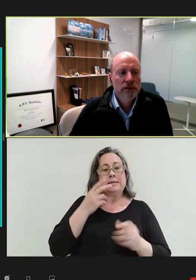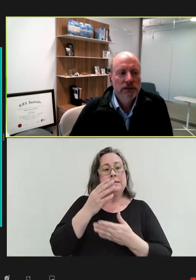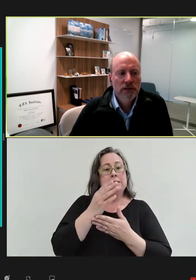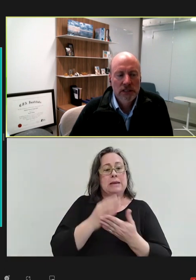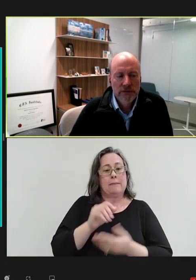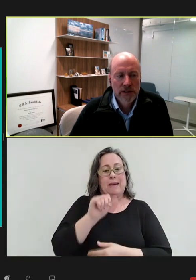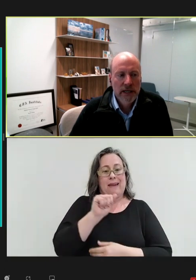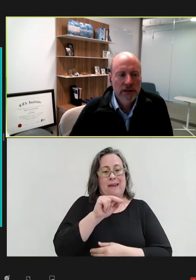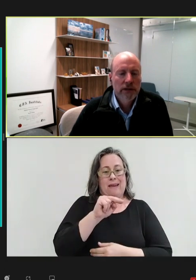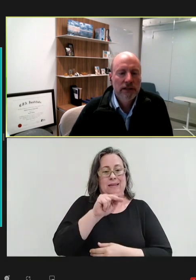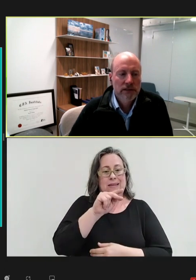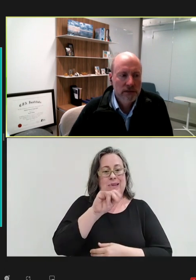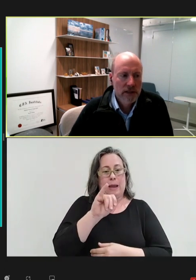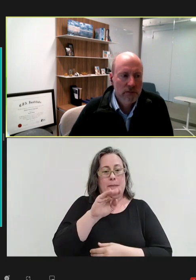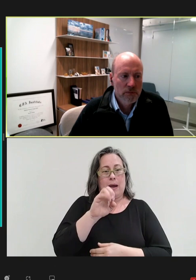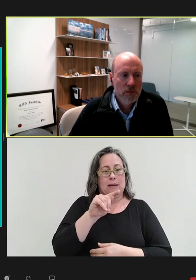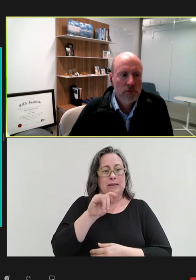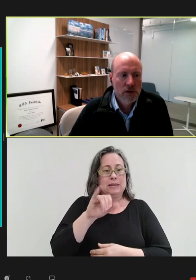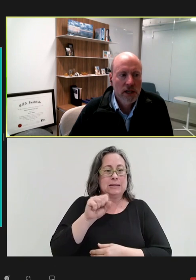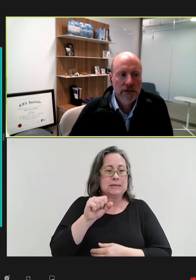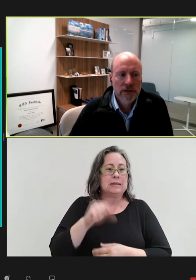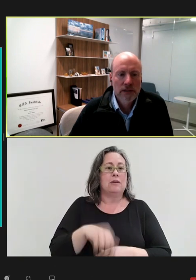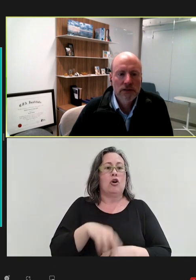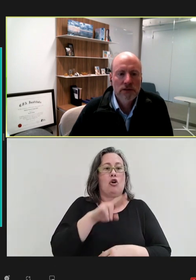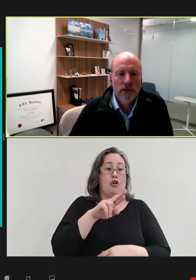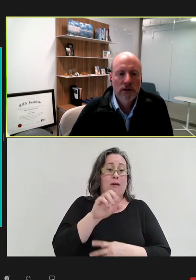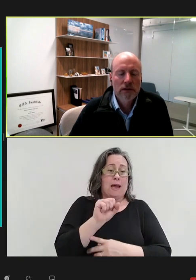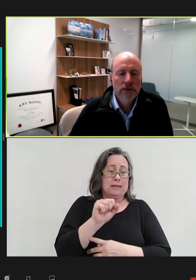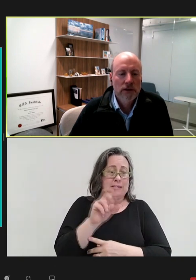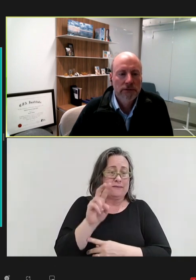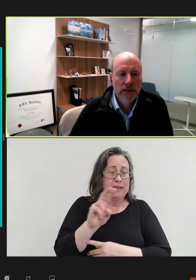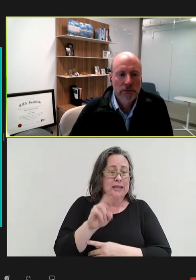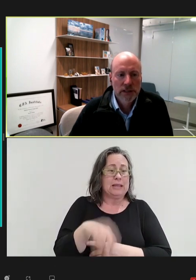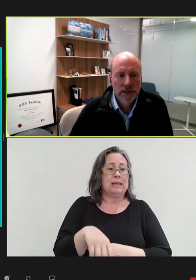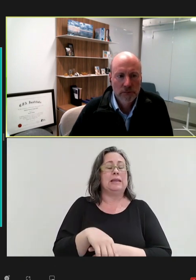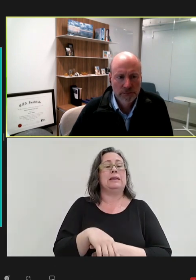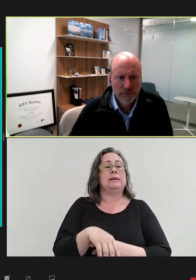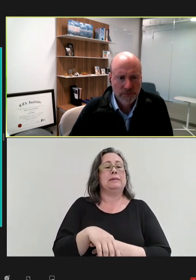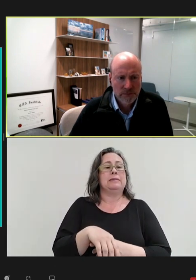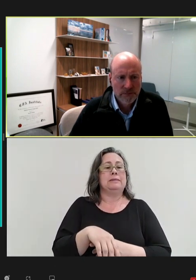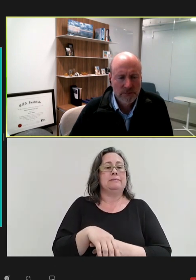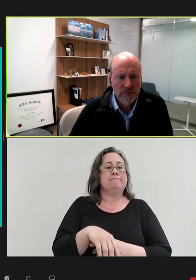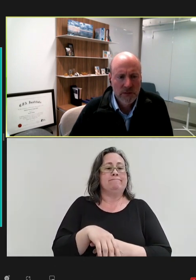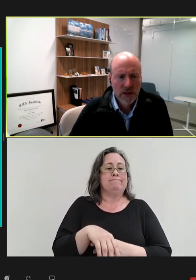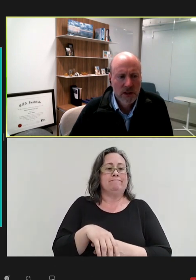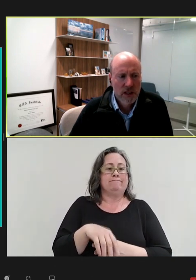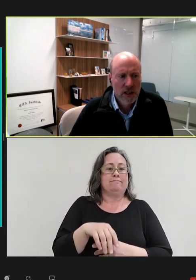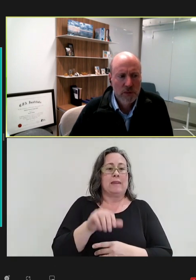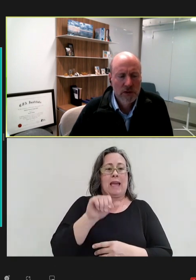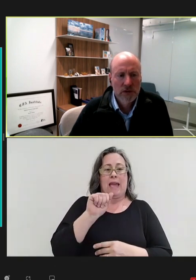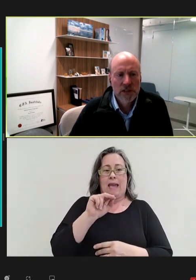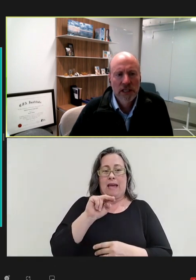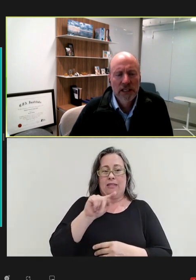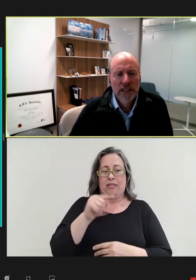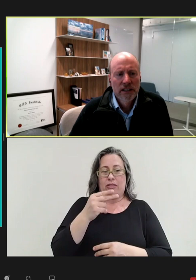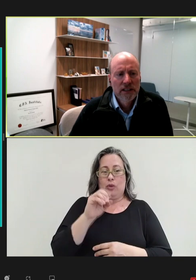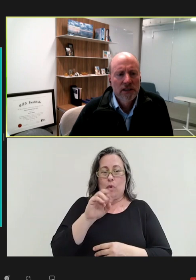whether it's RSV, anthrax, a lot of these are fairly recent approvals.